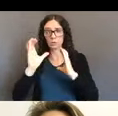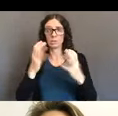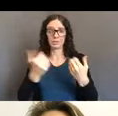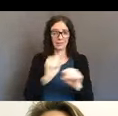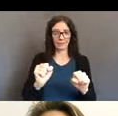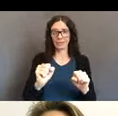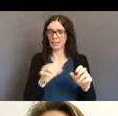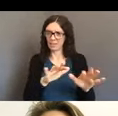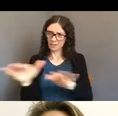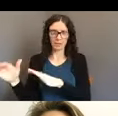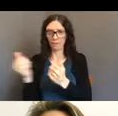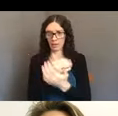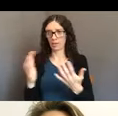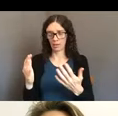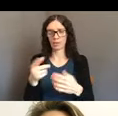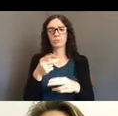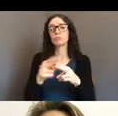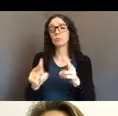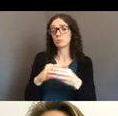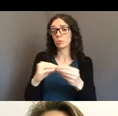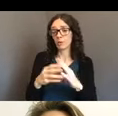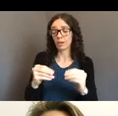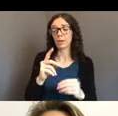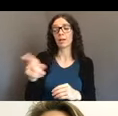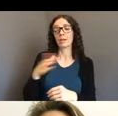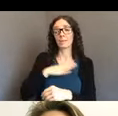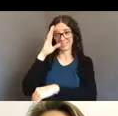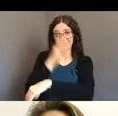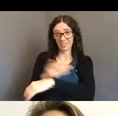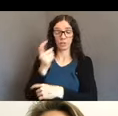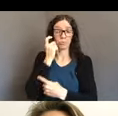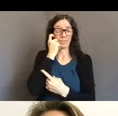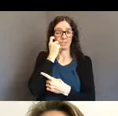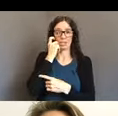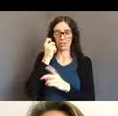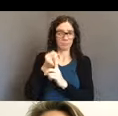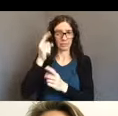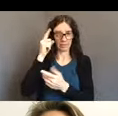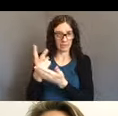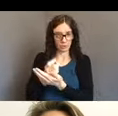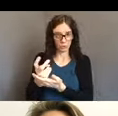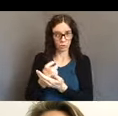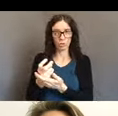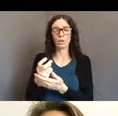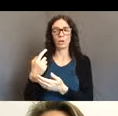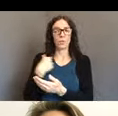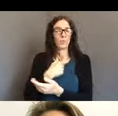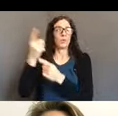a little quick story is when my son had a seizure recently, we were at the hospital and they were holding him down and